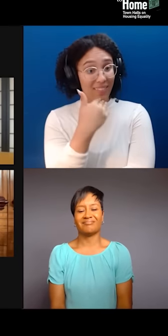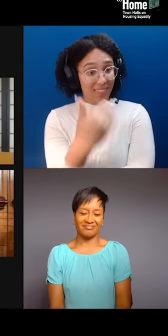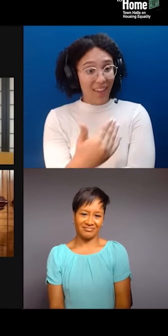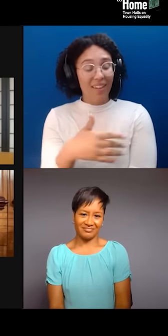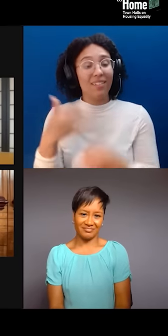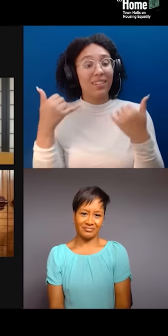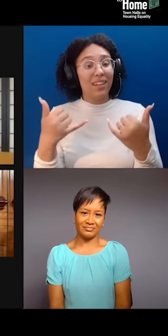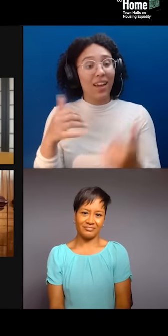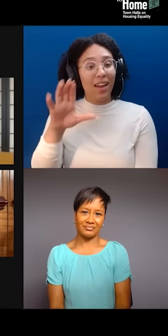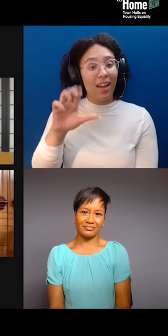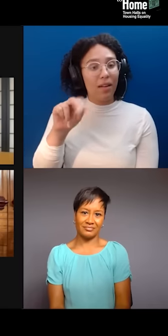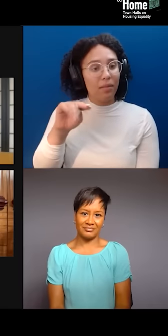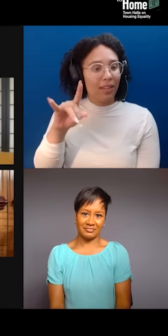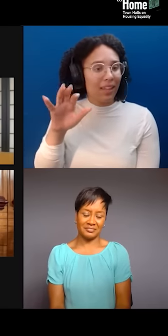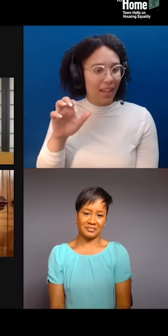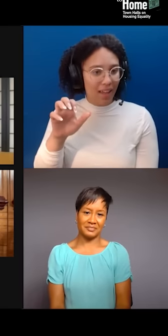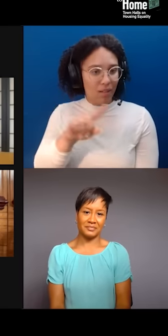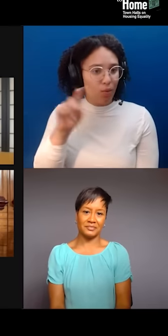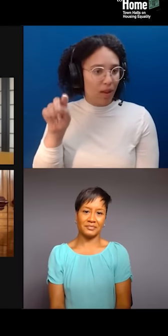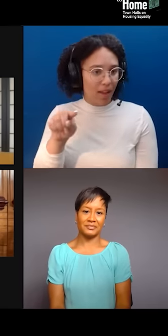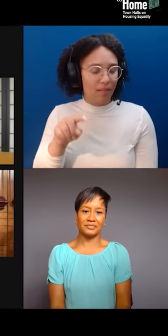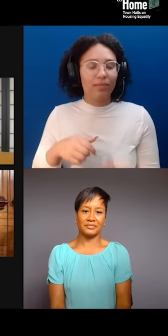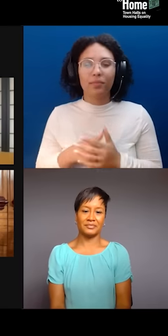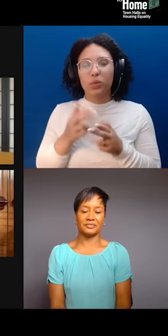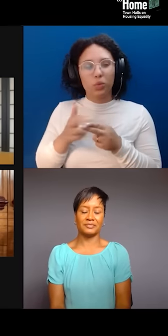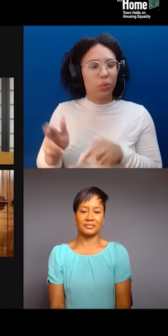How do you integrate old and new community to create something that works for both?